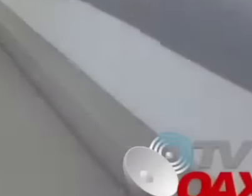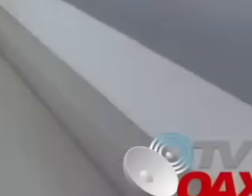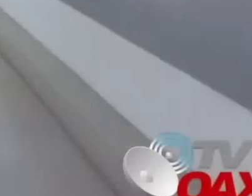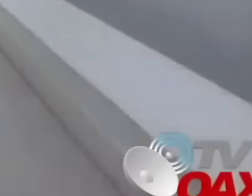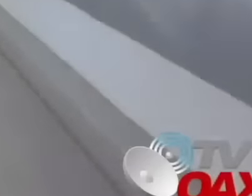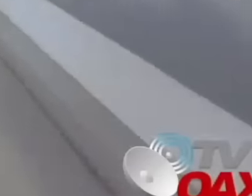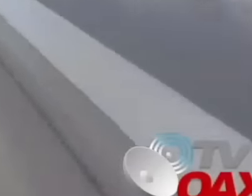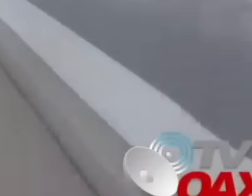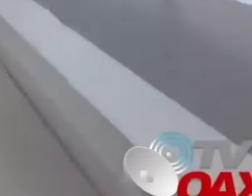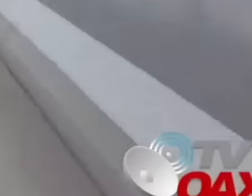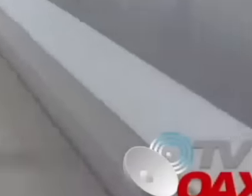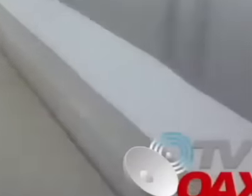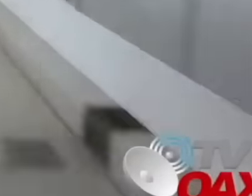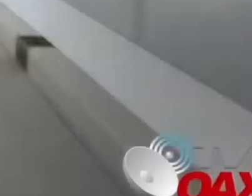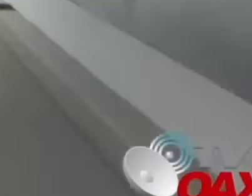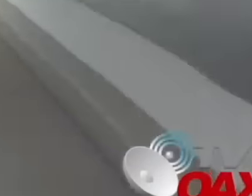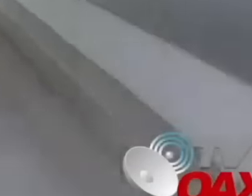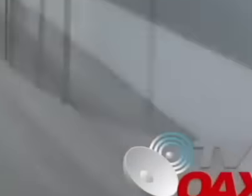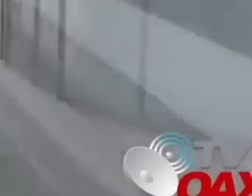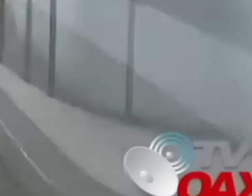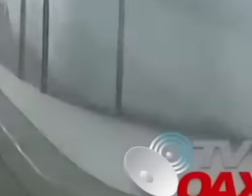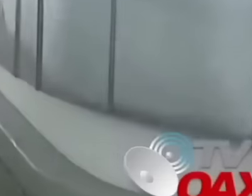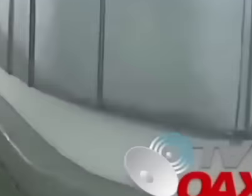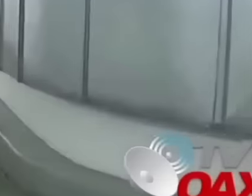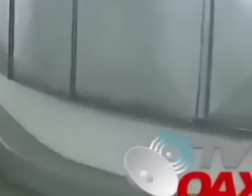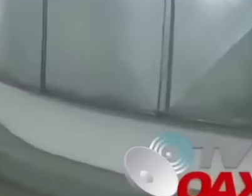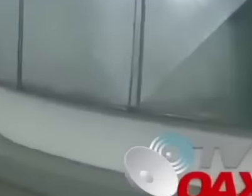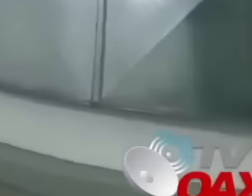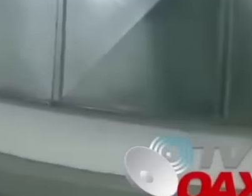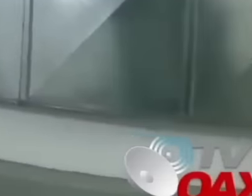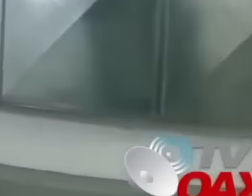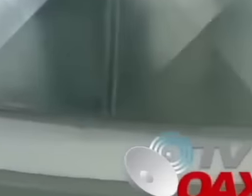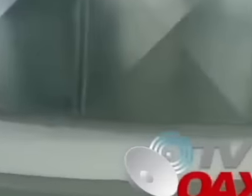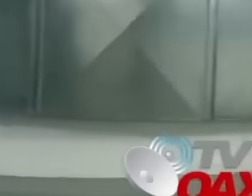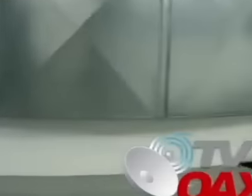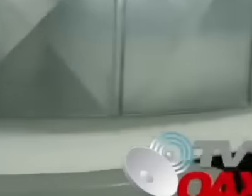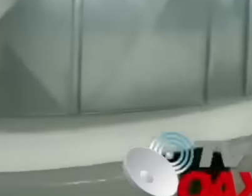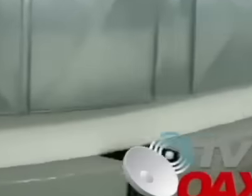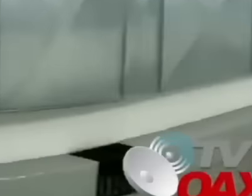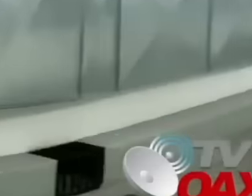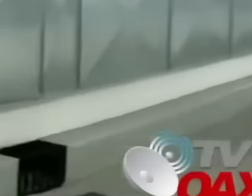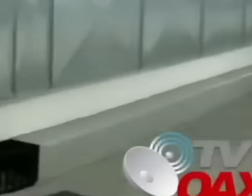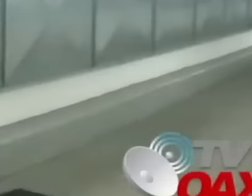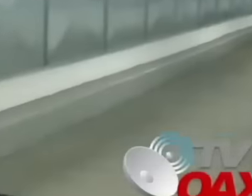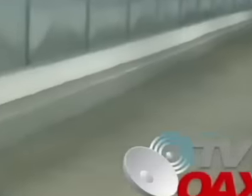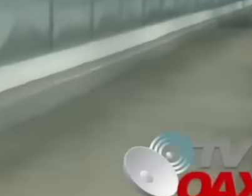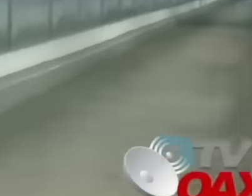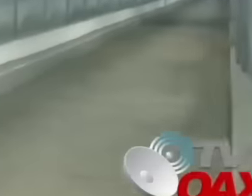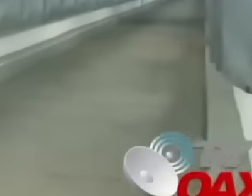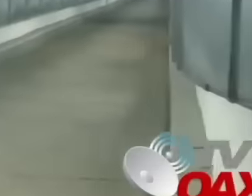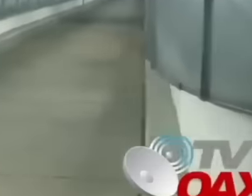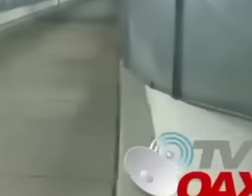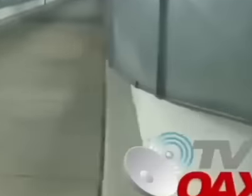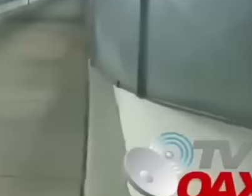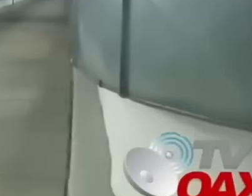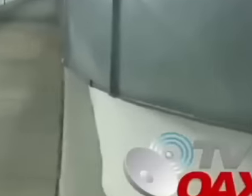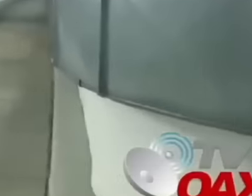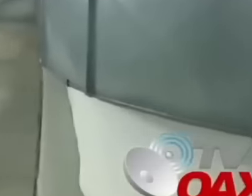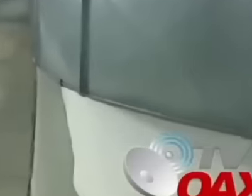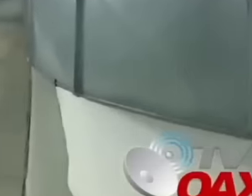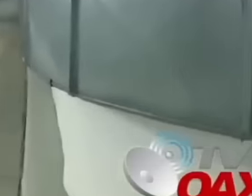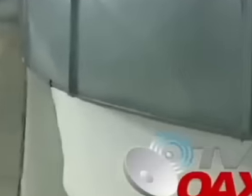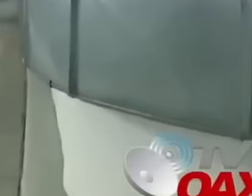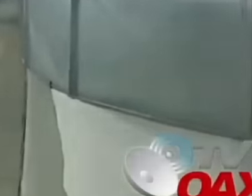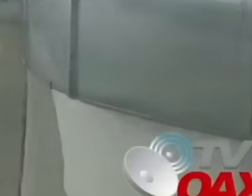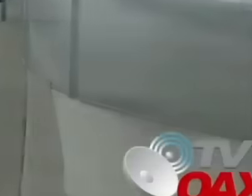fingerprint registration and vehicle registration were installed. At the time, the former director